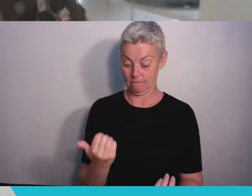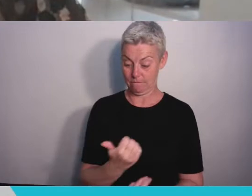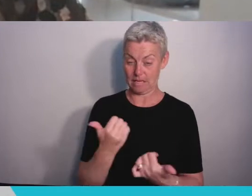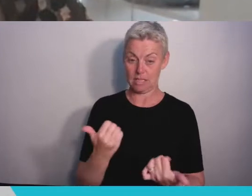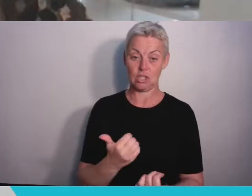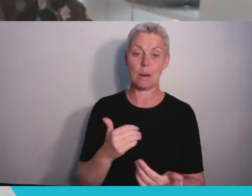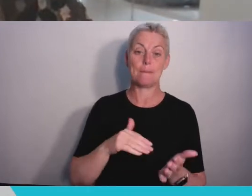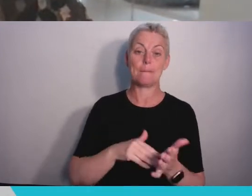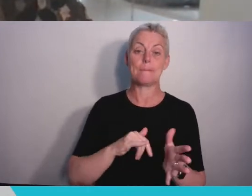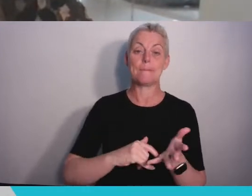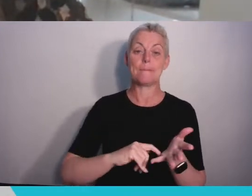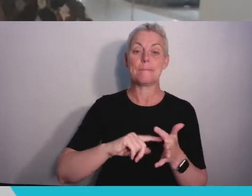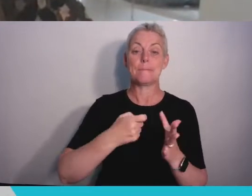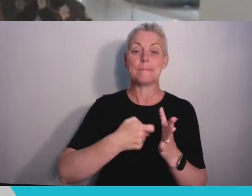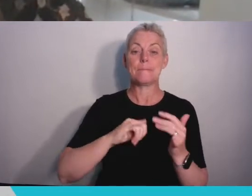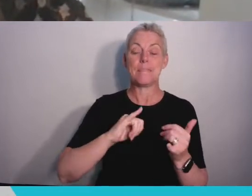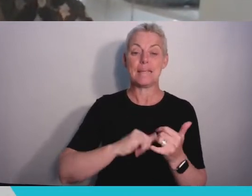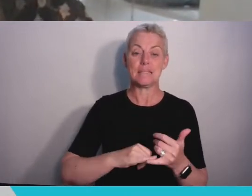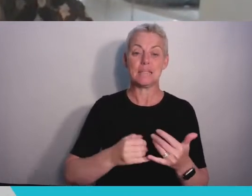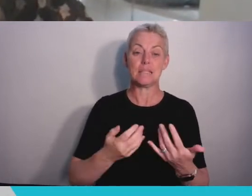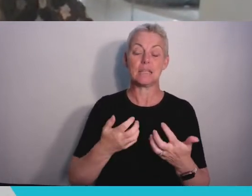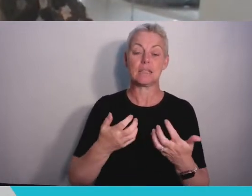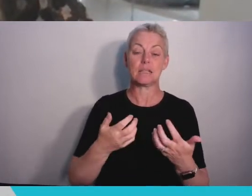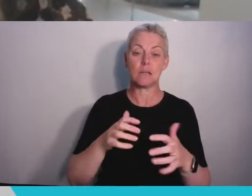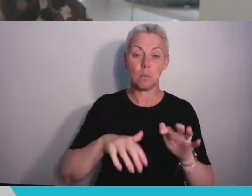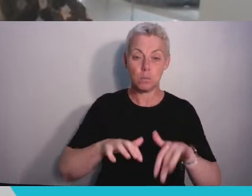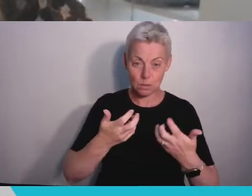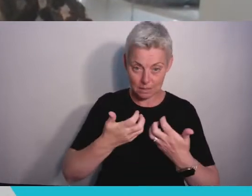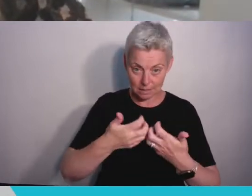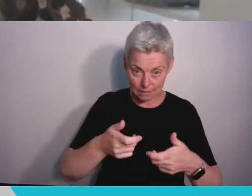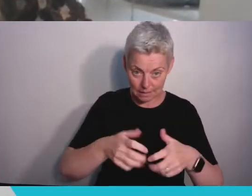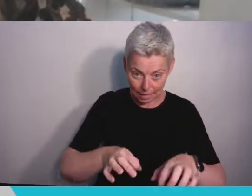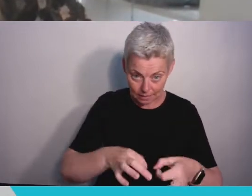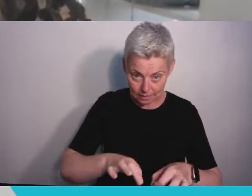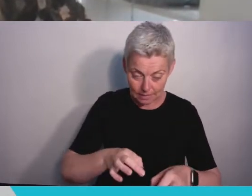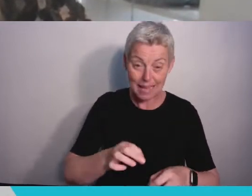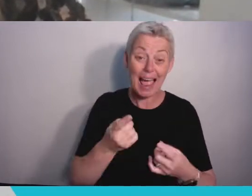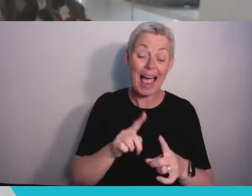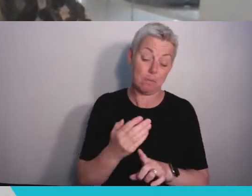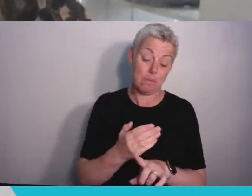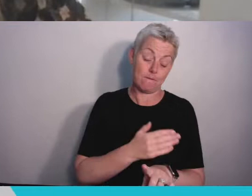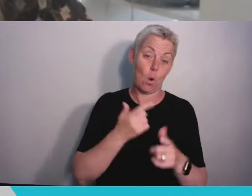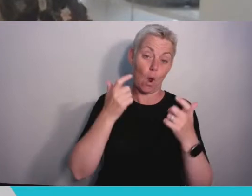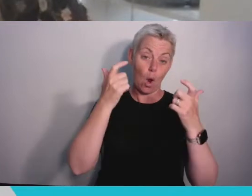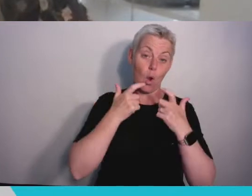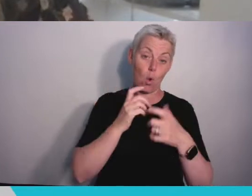I completed my Law degree, also at Bristol, which I was awarded in 2019.